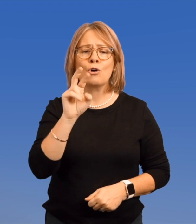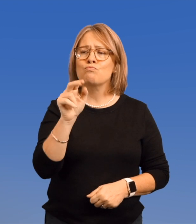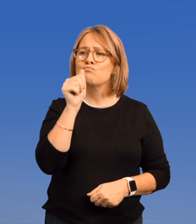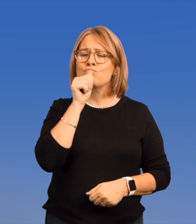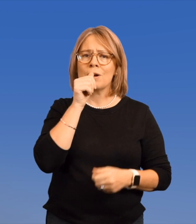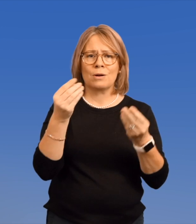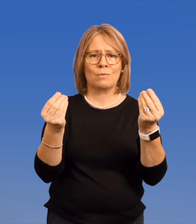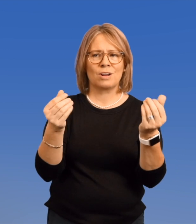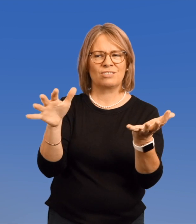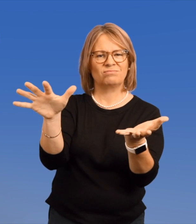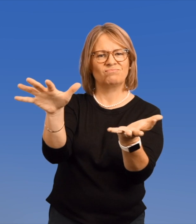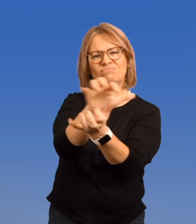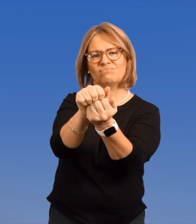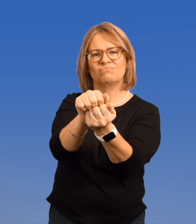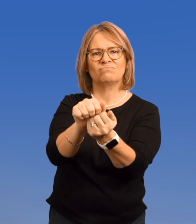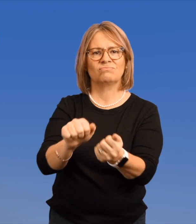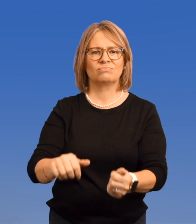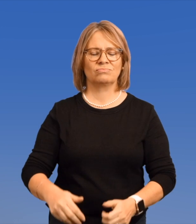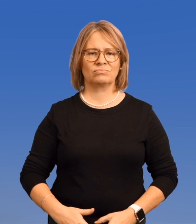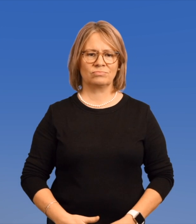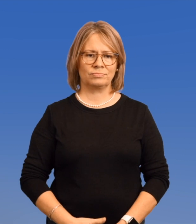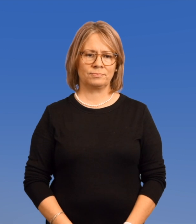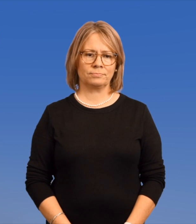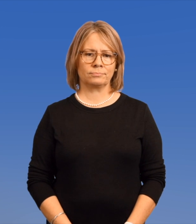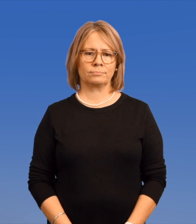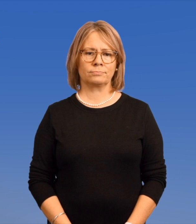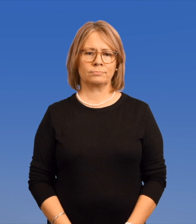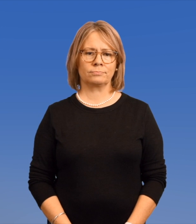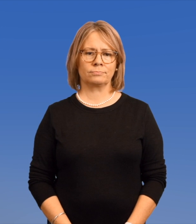destruction of personal and/or private property.